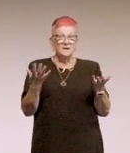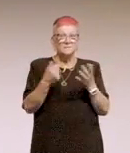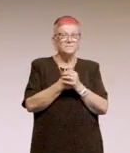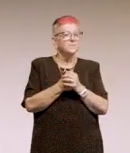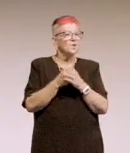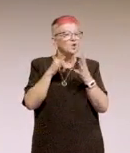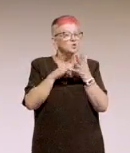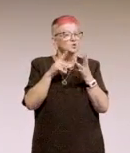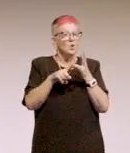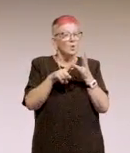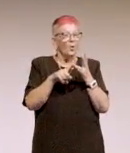So, what is working?